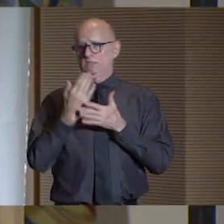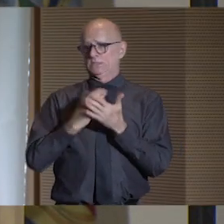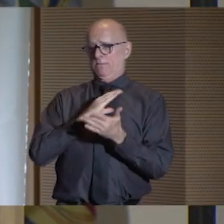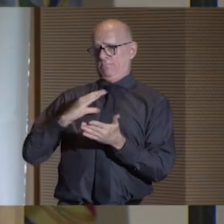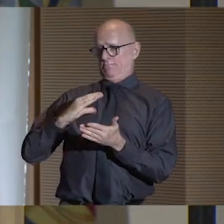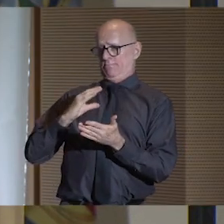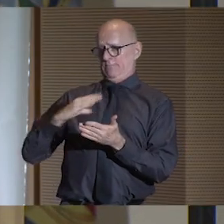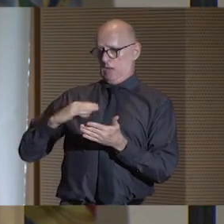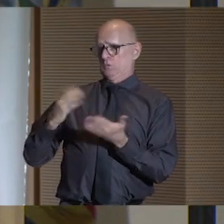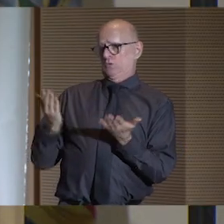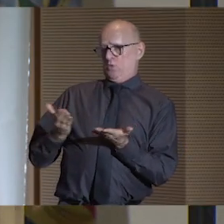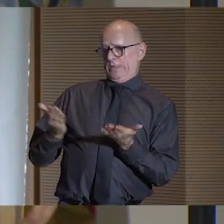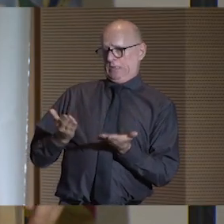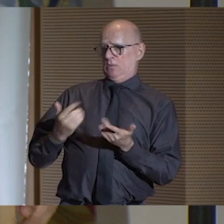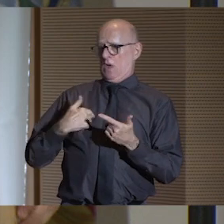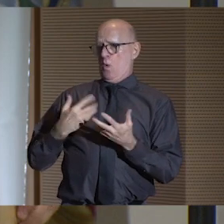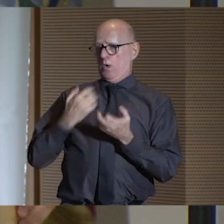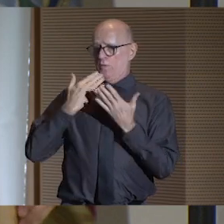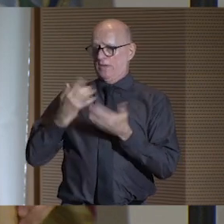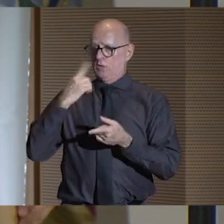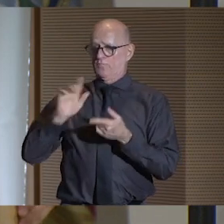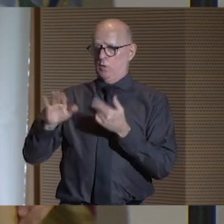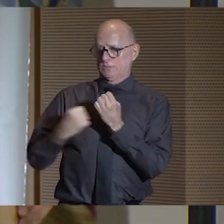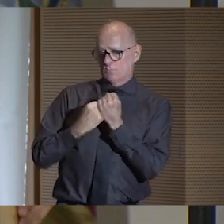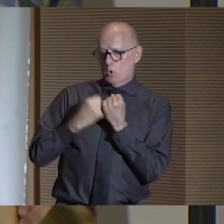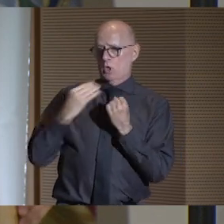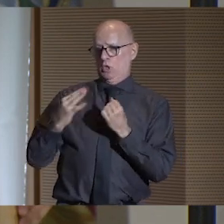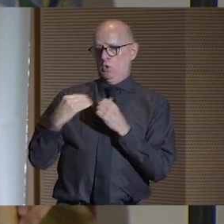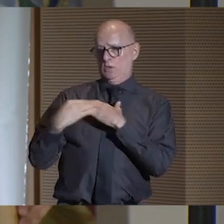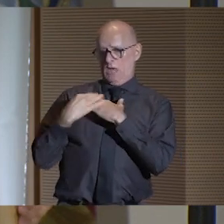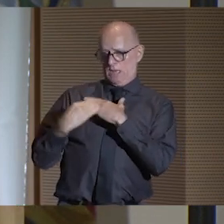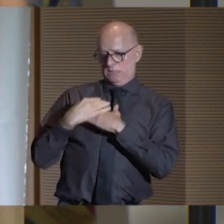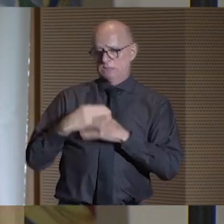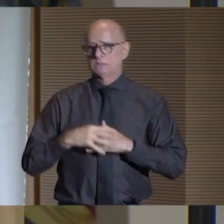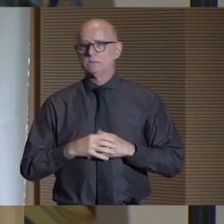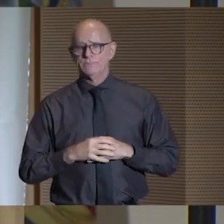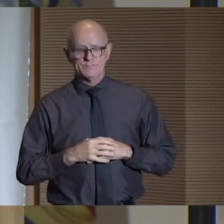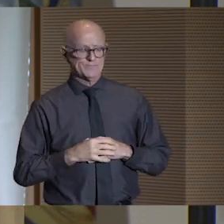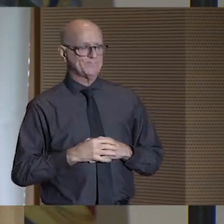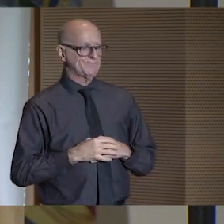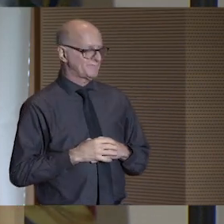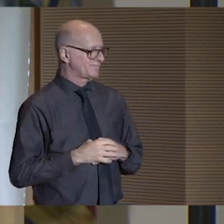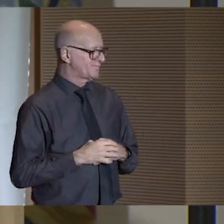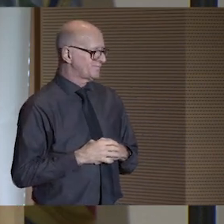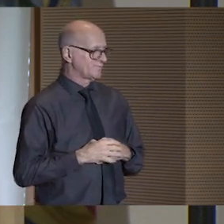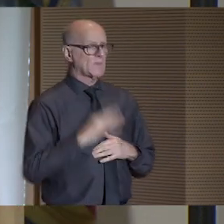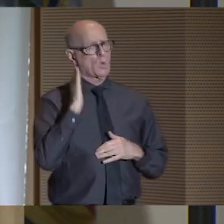and I want to thank them for their support and guidance.